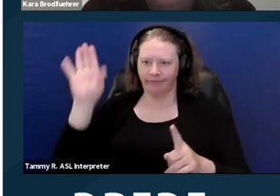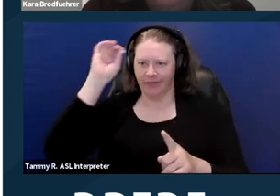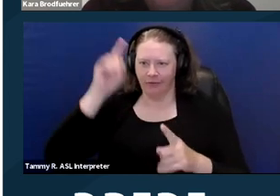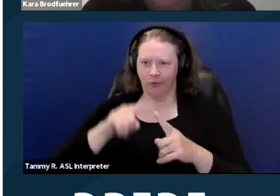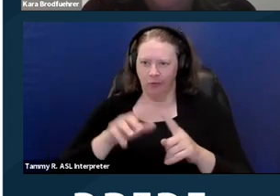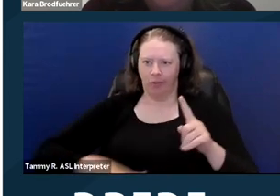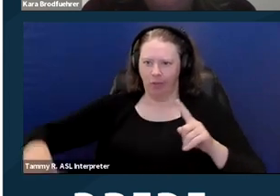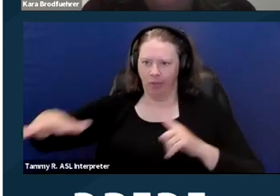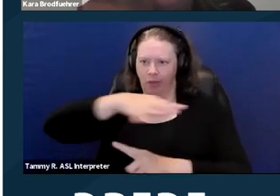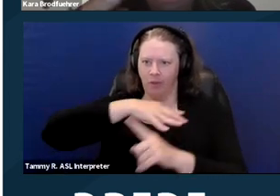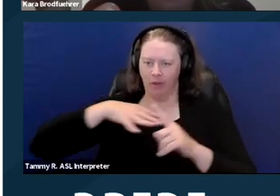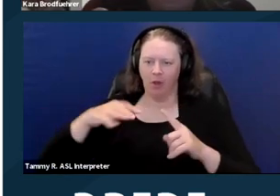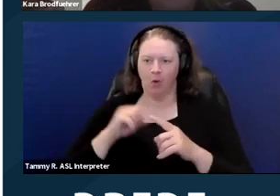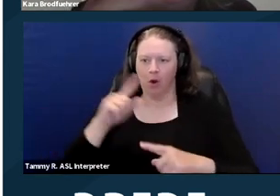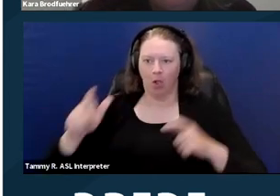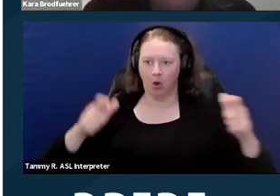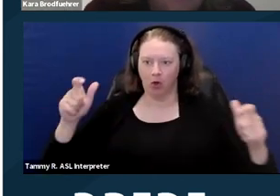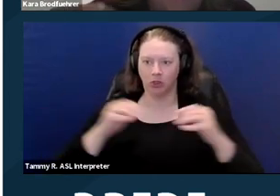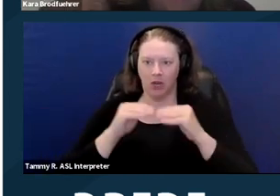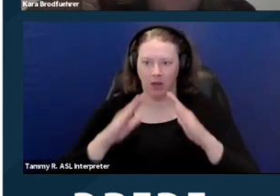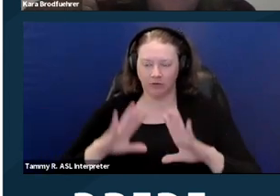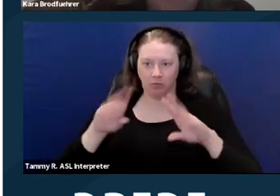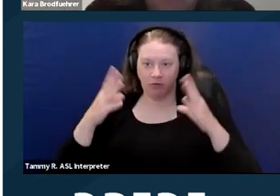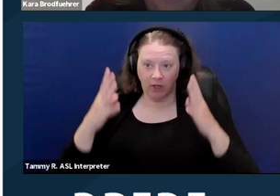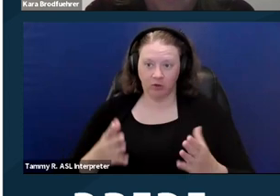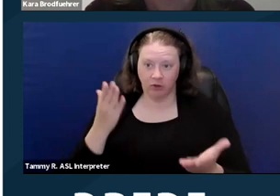and we think that enforcing it will have a big impact on a lot of different people,